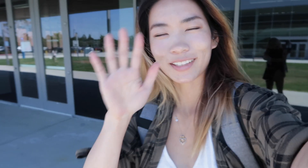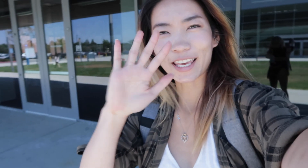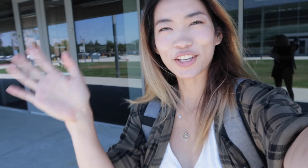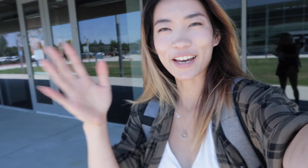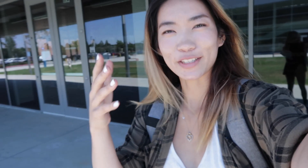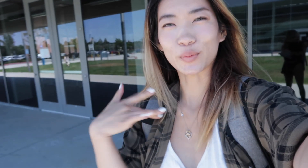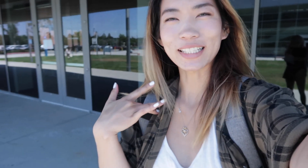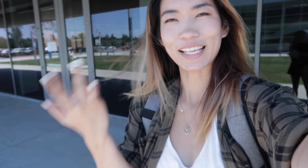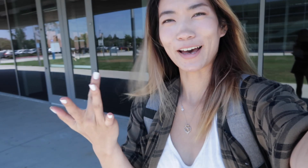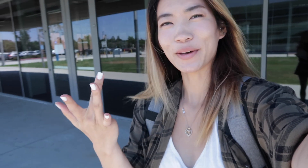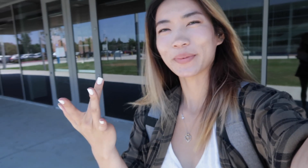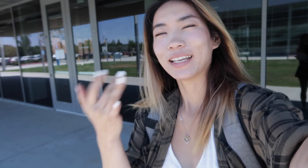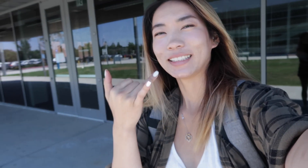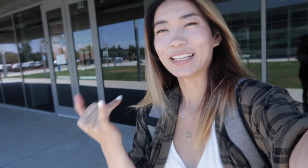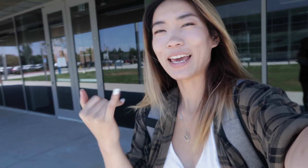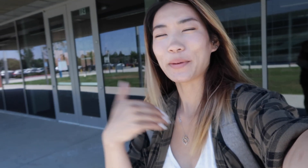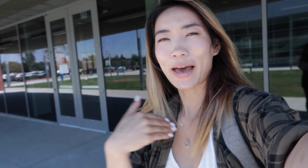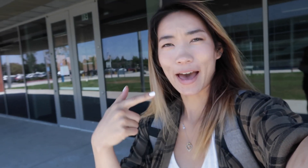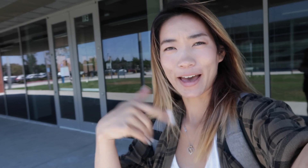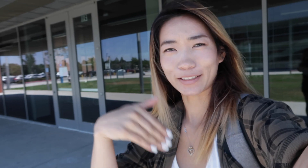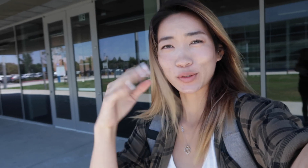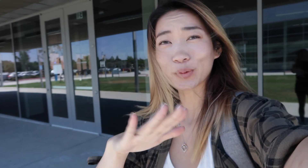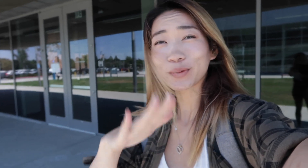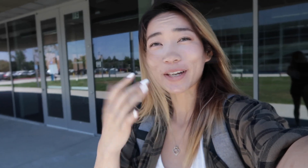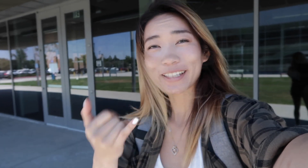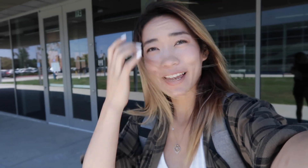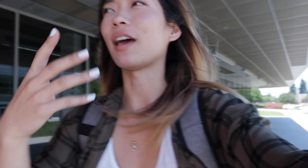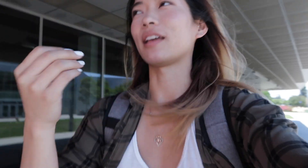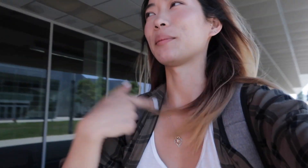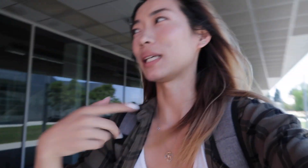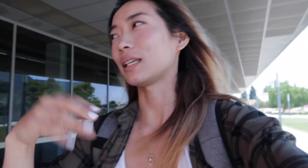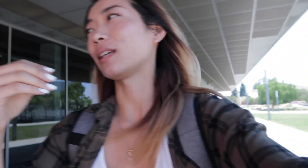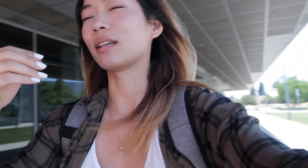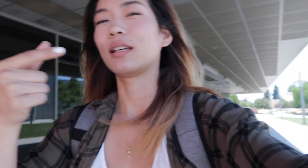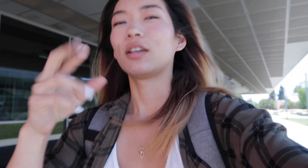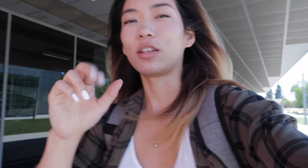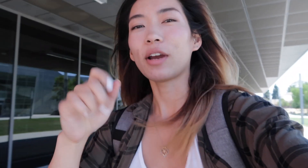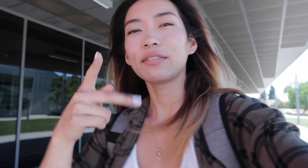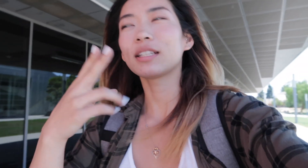hey guys what's up today I am at school right now and I'm taking a graphic